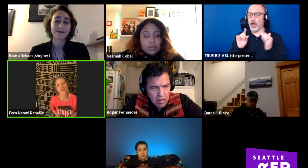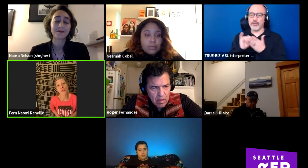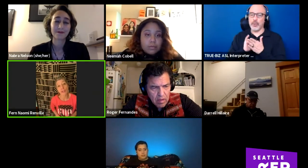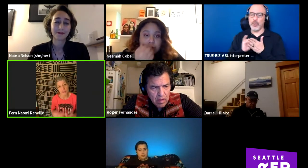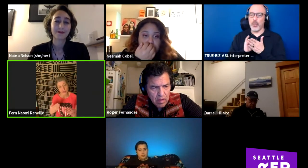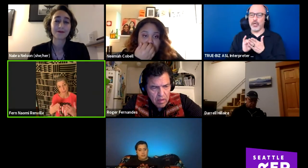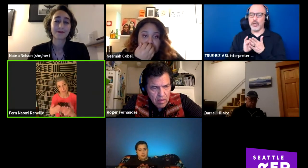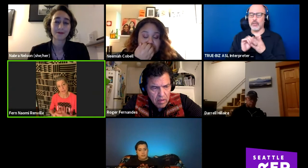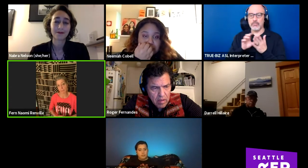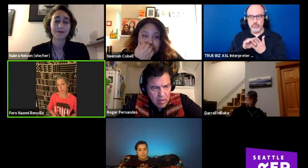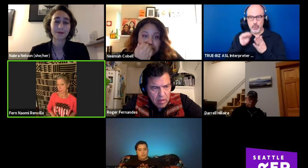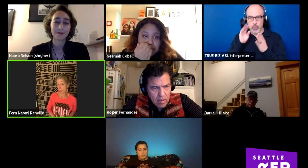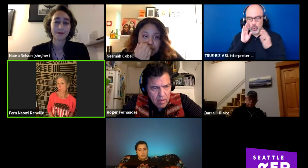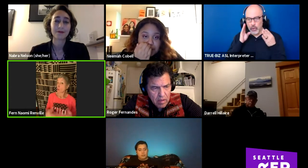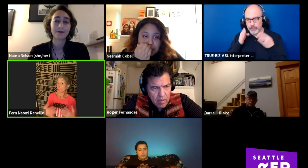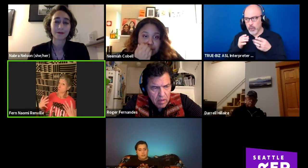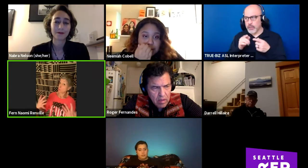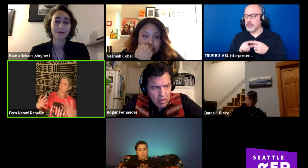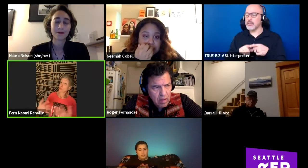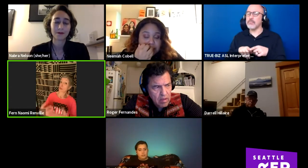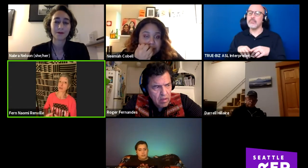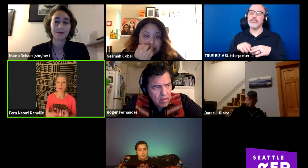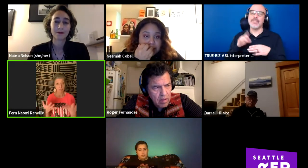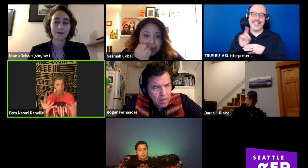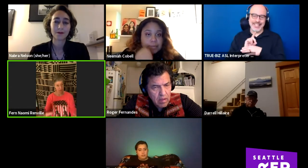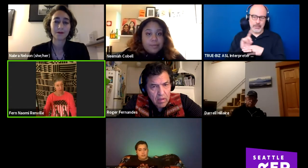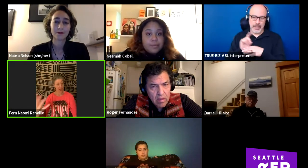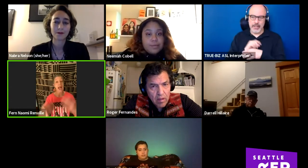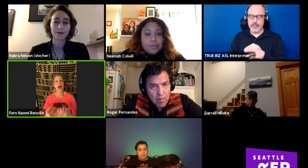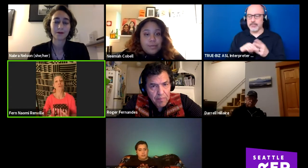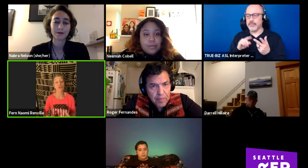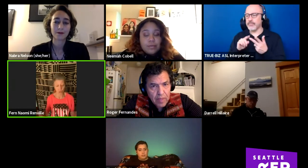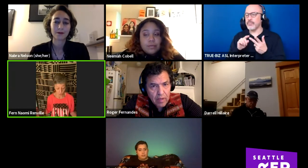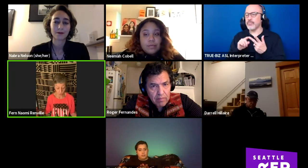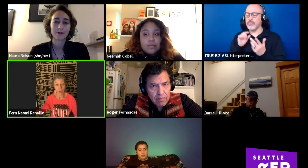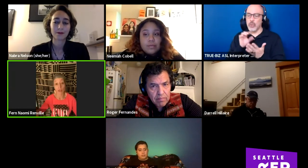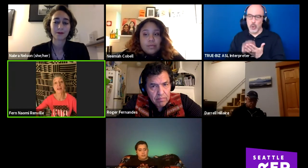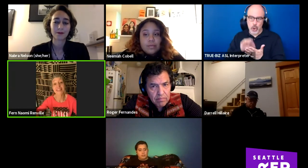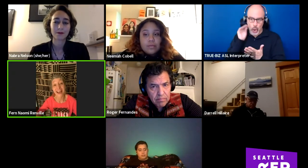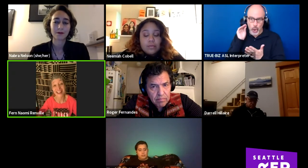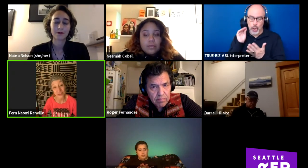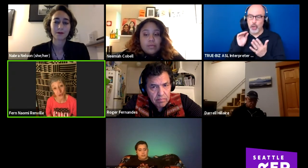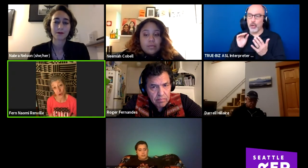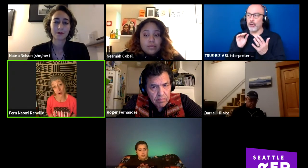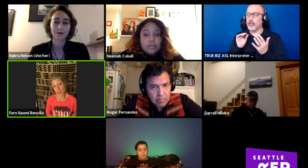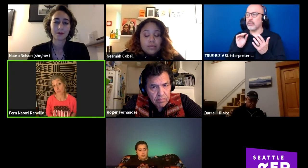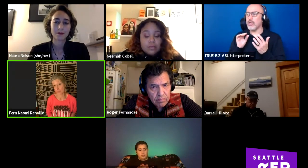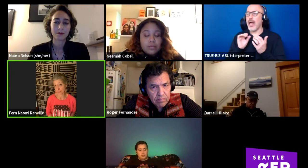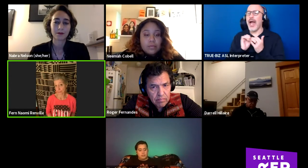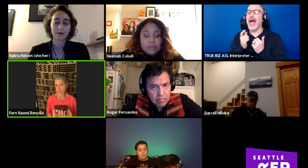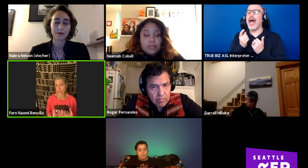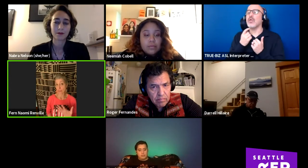You will learn discipline. You'll learn how to tell a story in a powerful way.